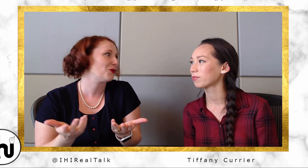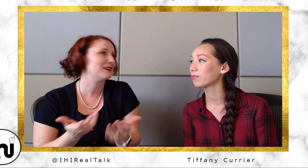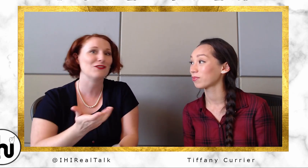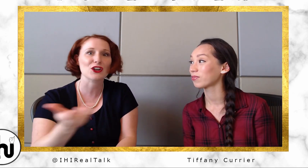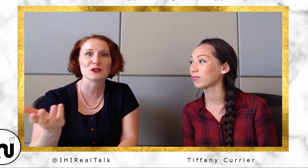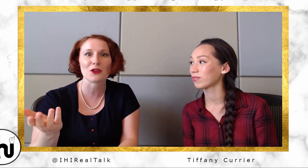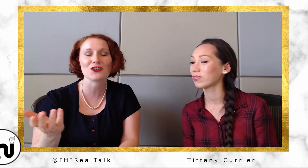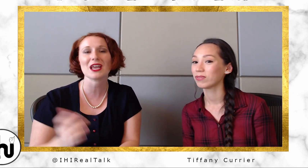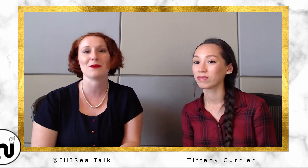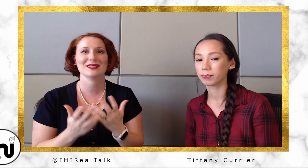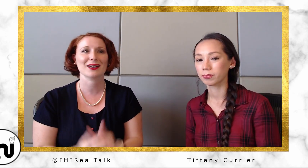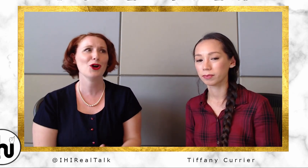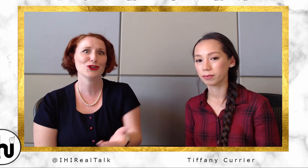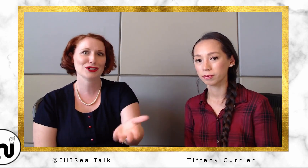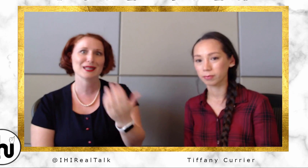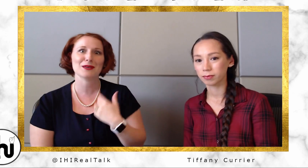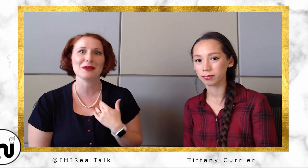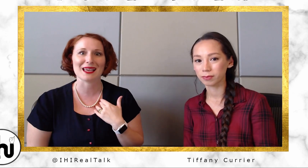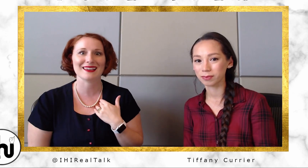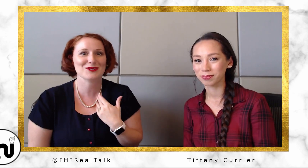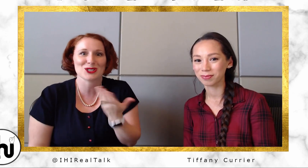fingerspell their name. And then, "Oh you're just like me. You just use a